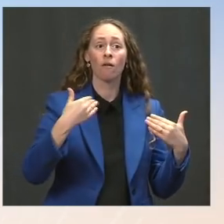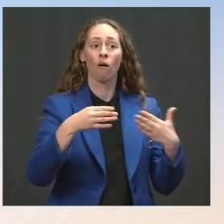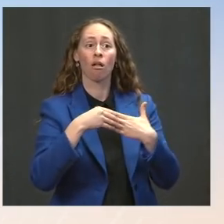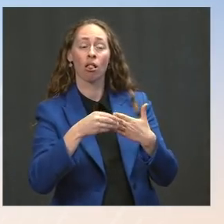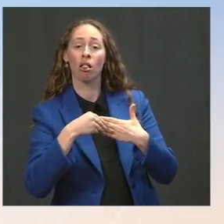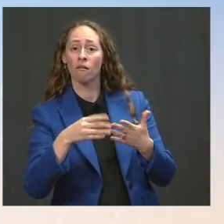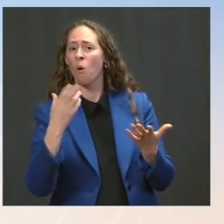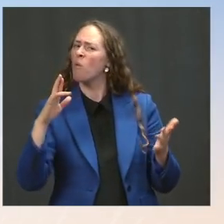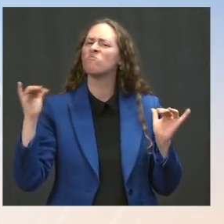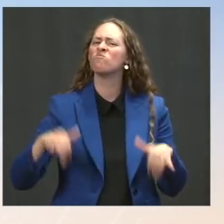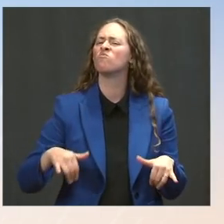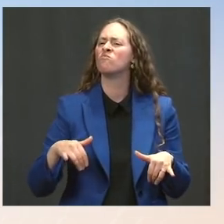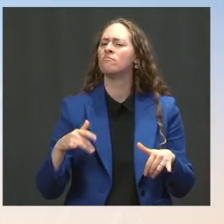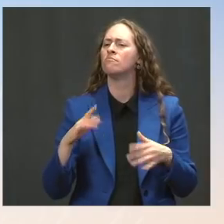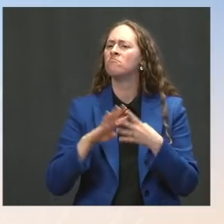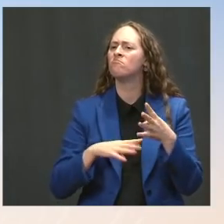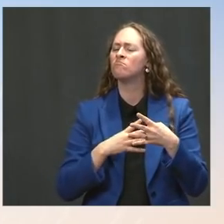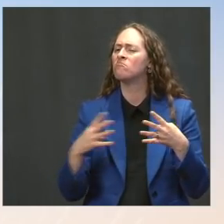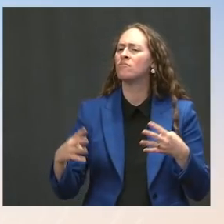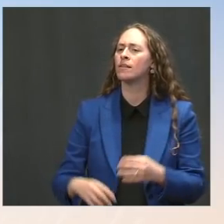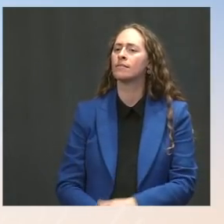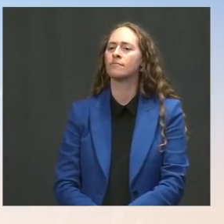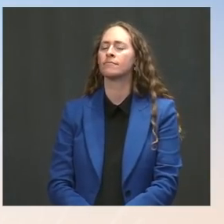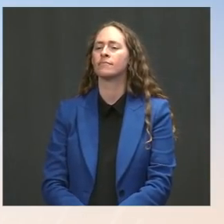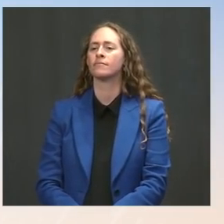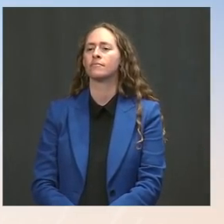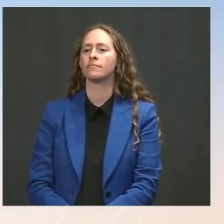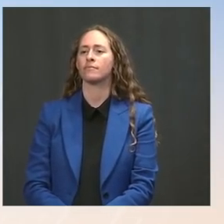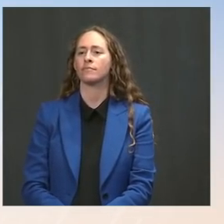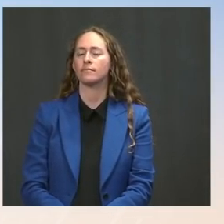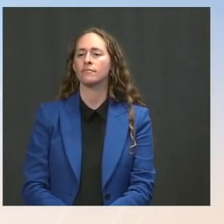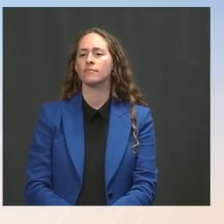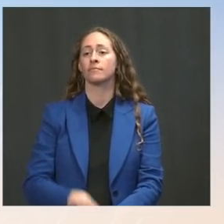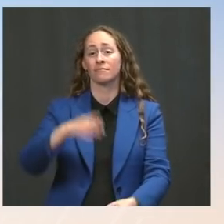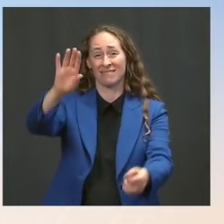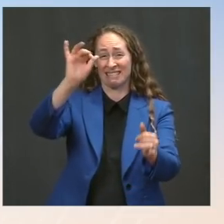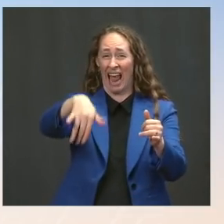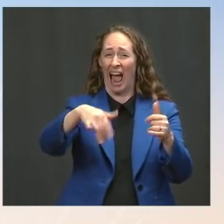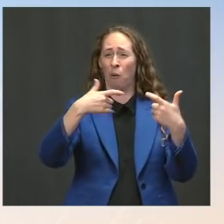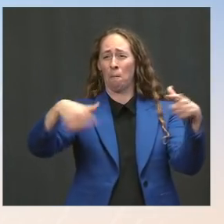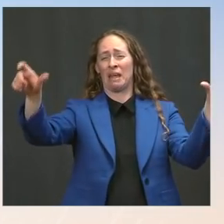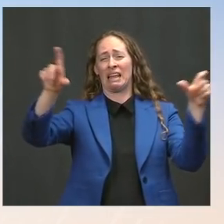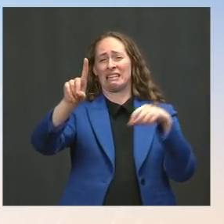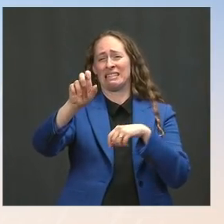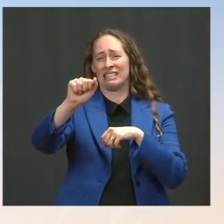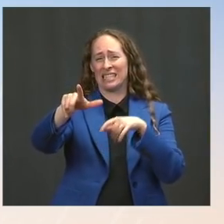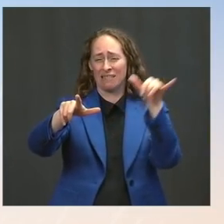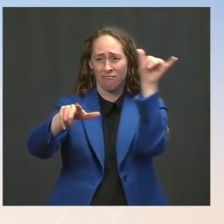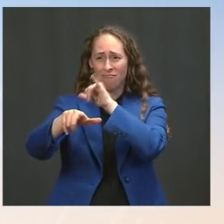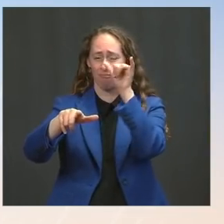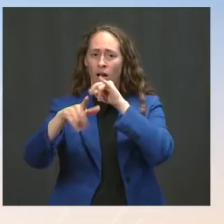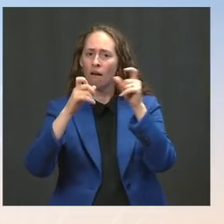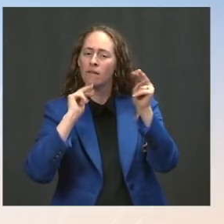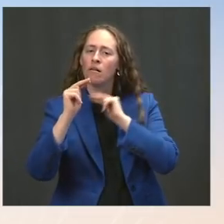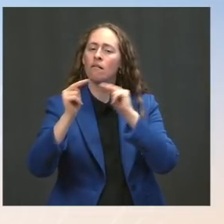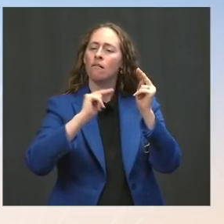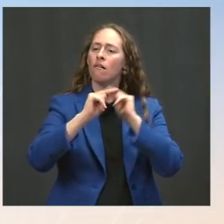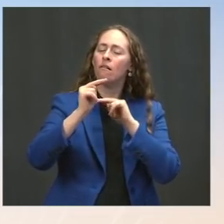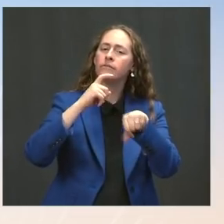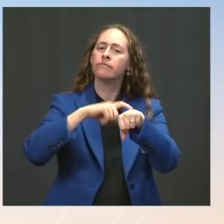there are some outstanding issues. Democrats made an offer that was designed to resolve each of these outstanding issues, which involve proposed compromises